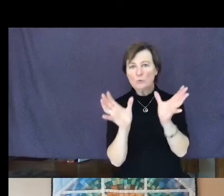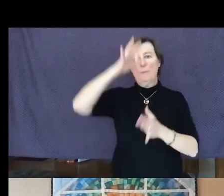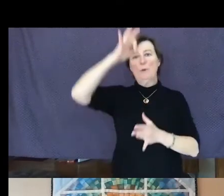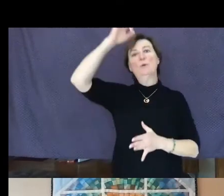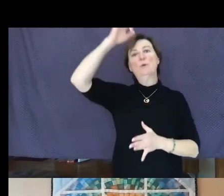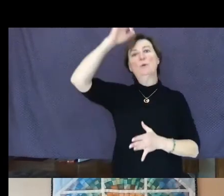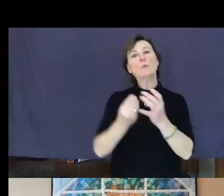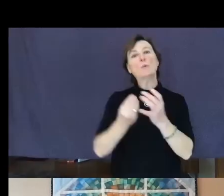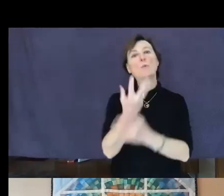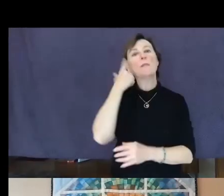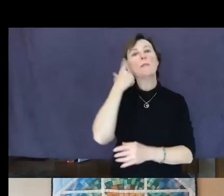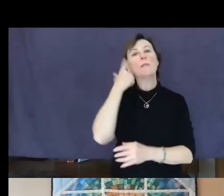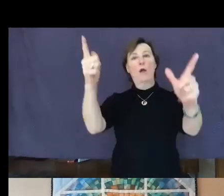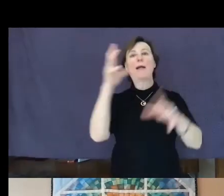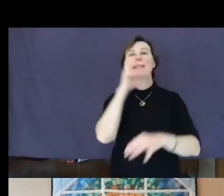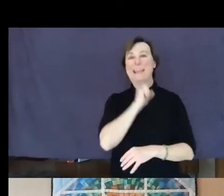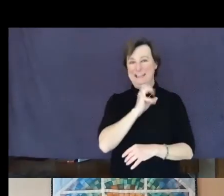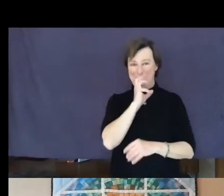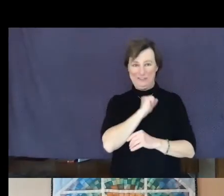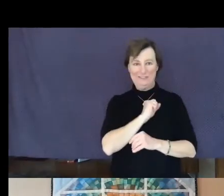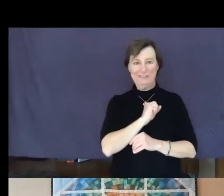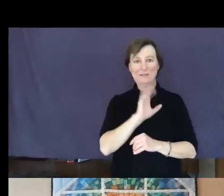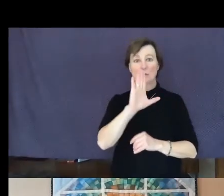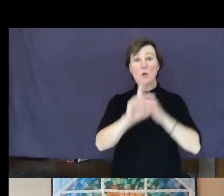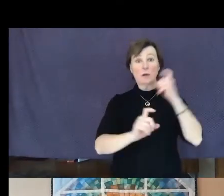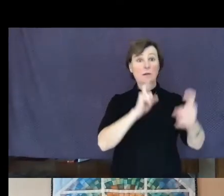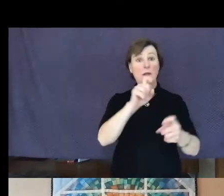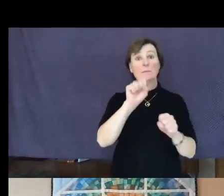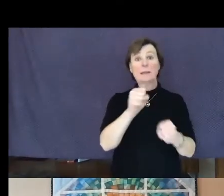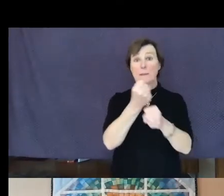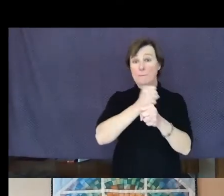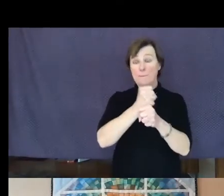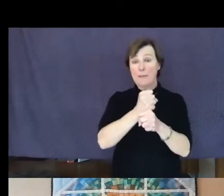ages. Your contributions can be made by logging onto our website